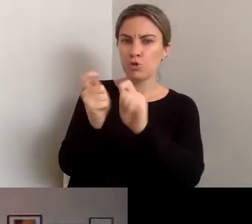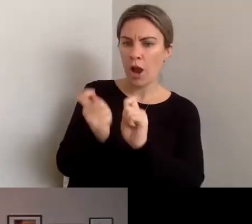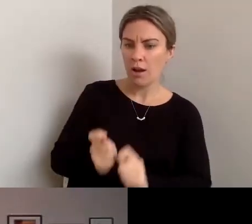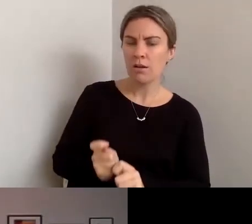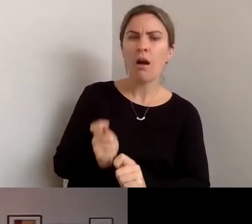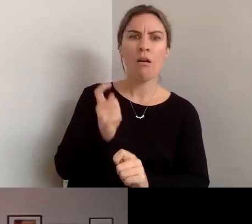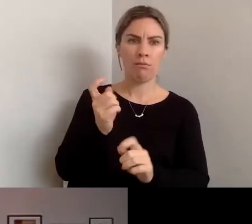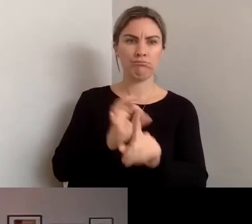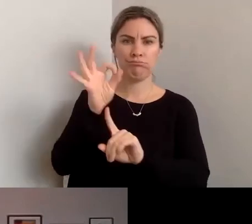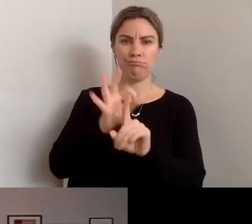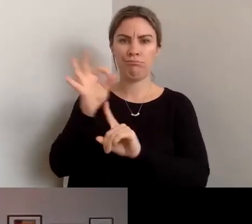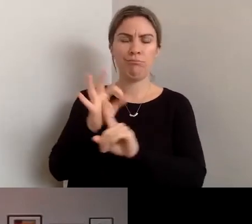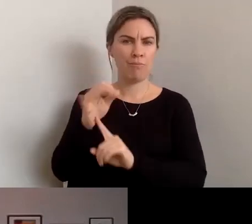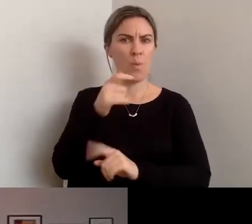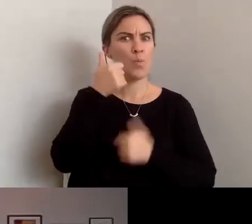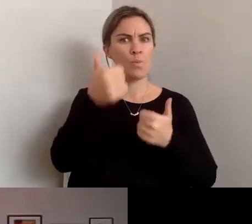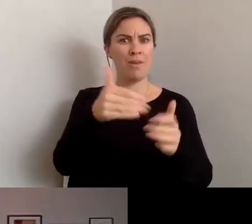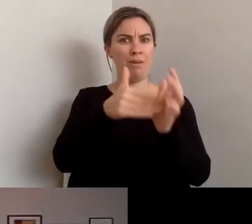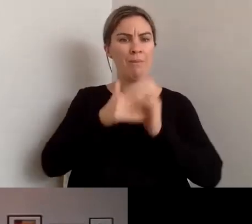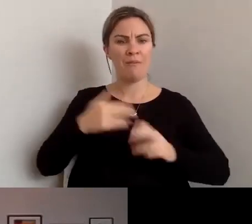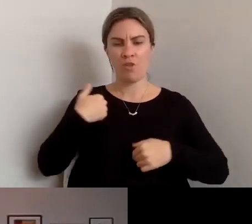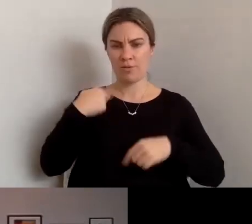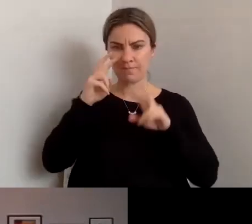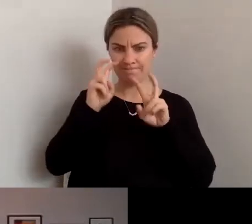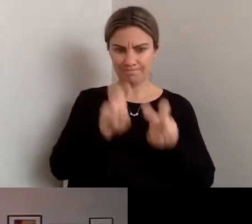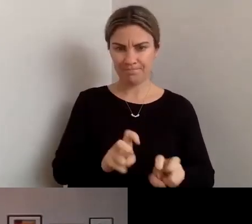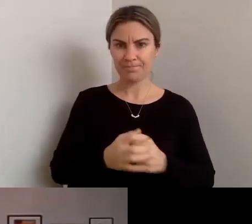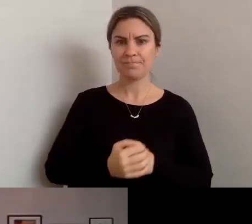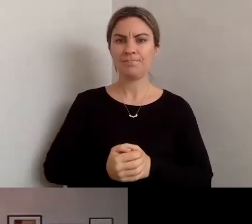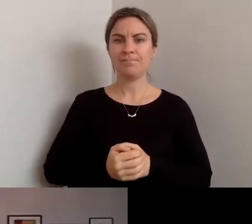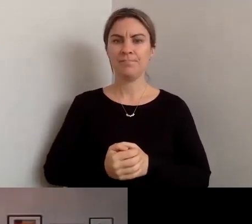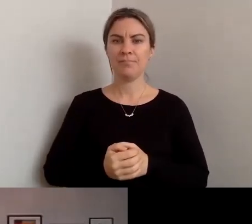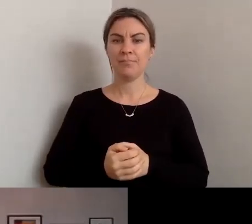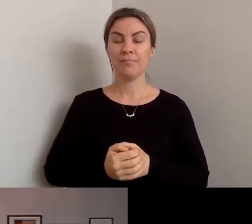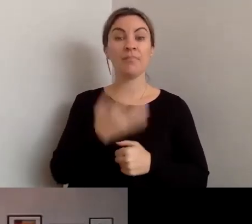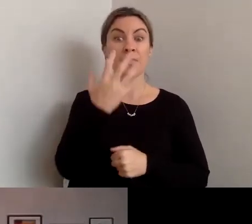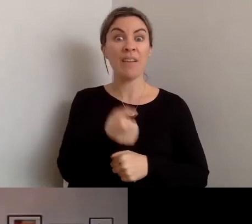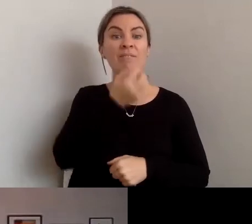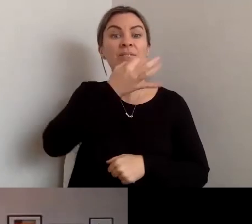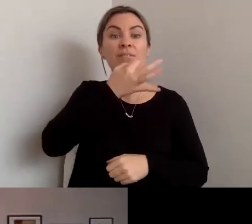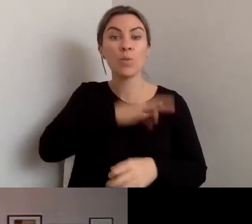to interrogate that. So, thank you for your time. We have had a couple of questions come through.